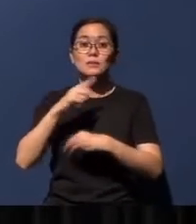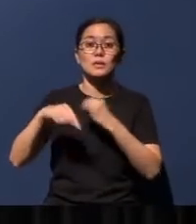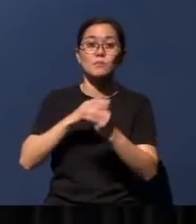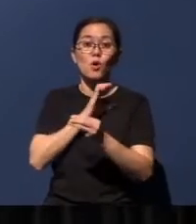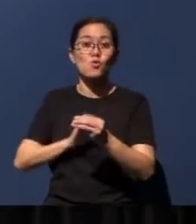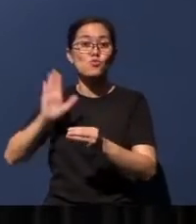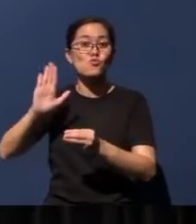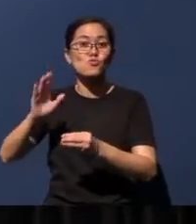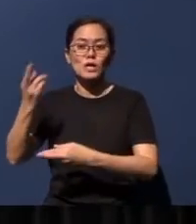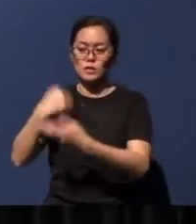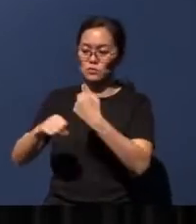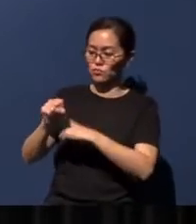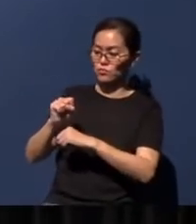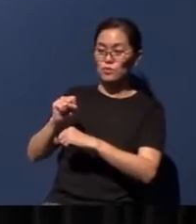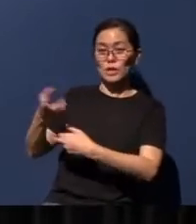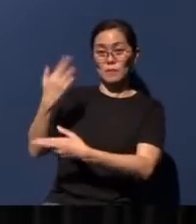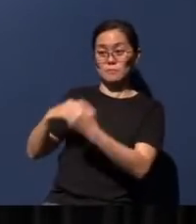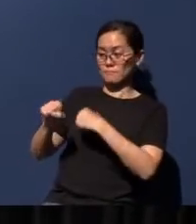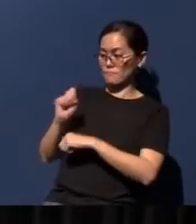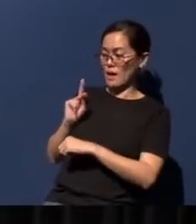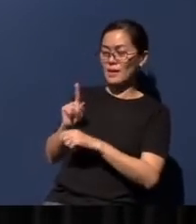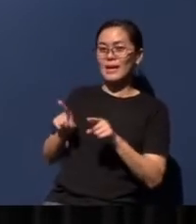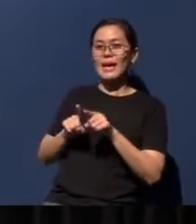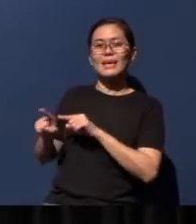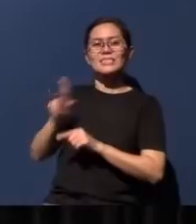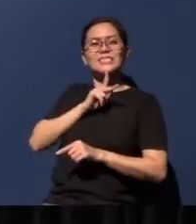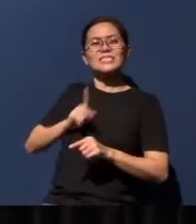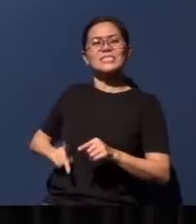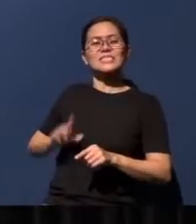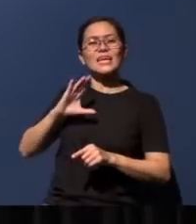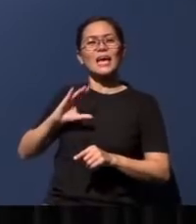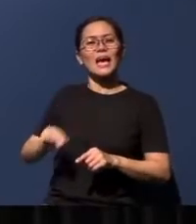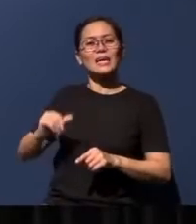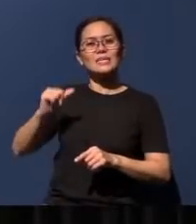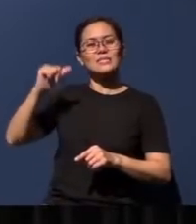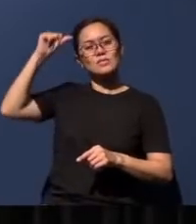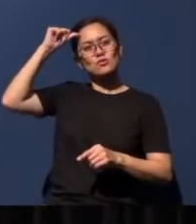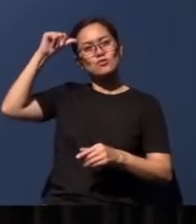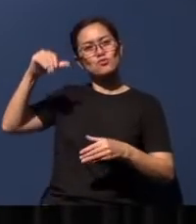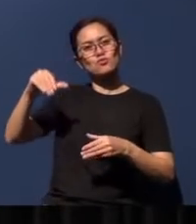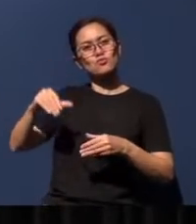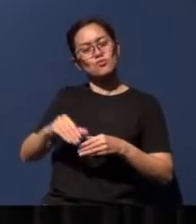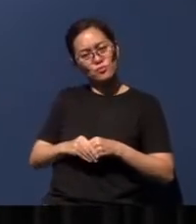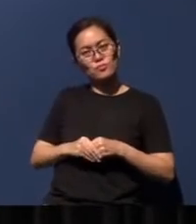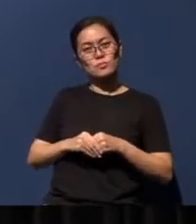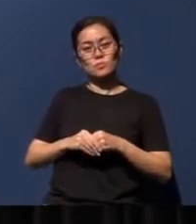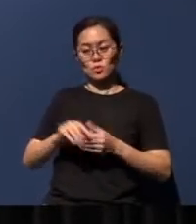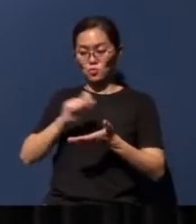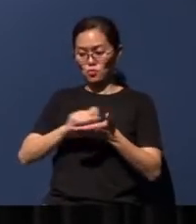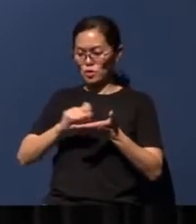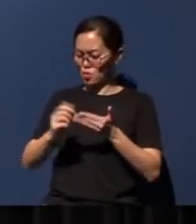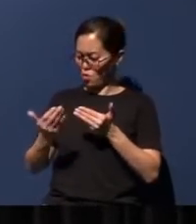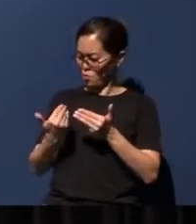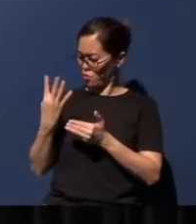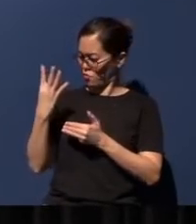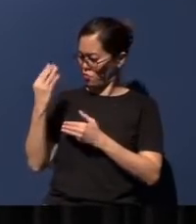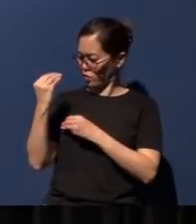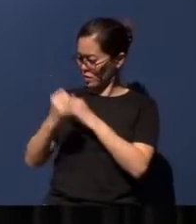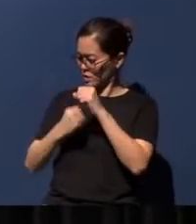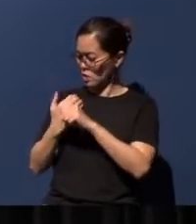as King and Ruler. It was written almost 40 years ago by Scott Wesley Brown. But the conditions in